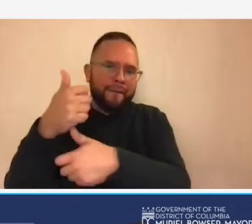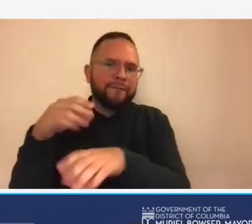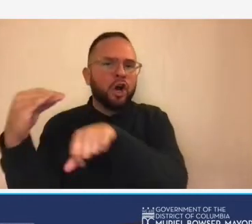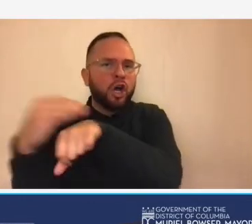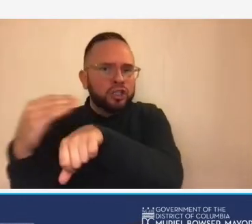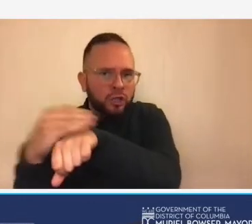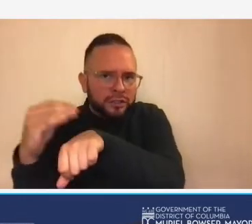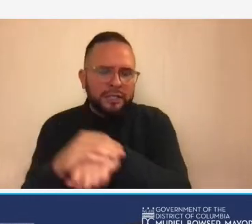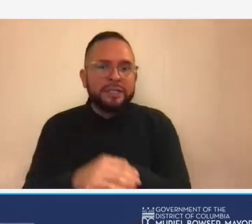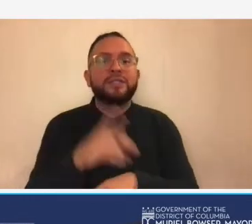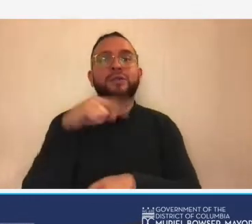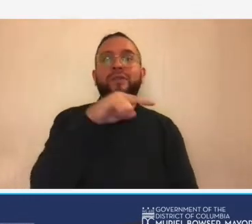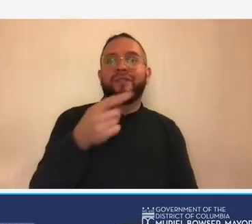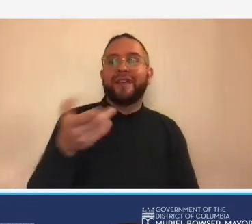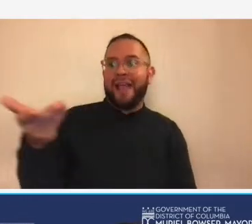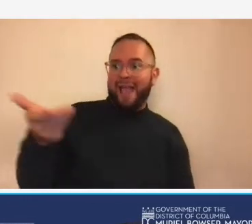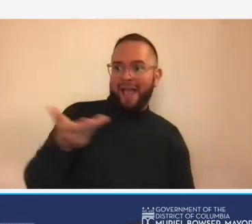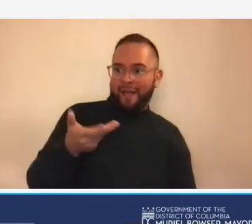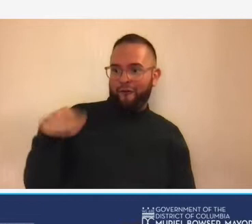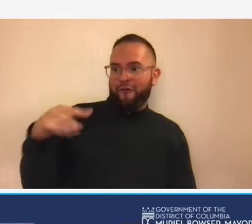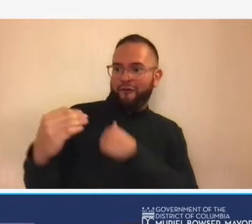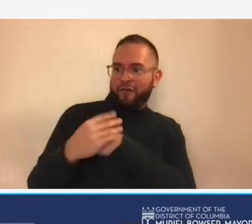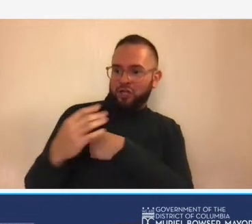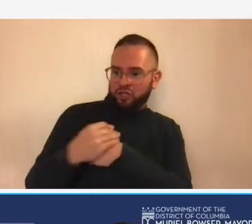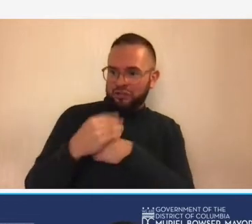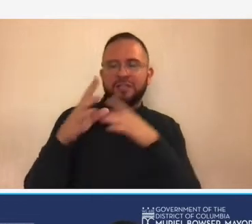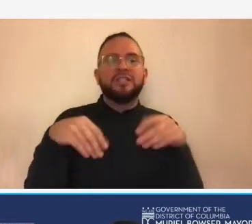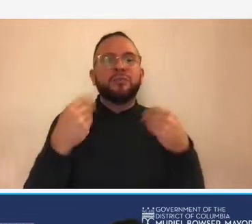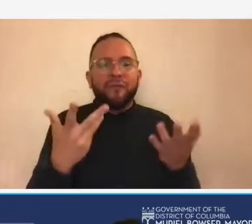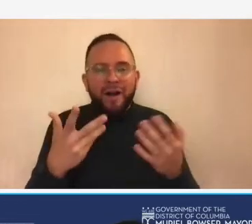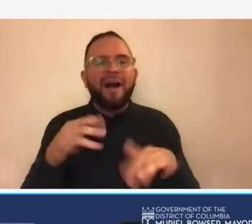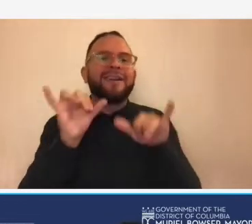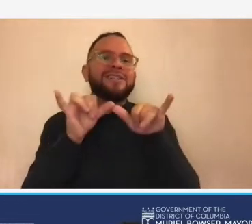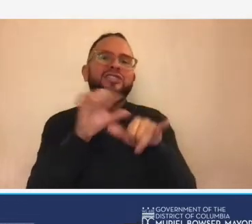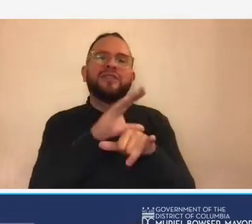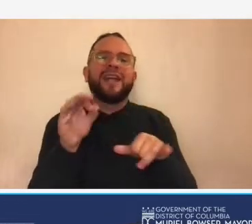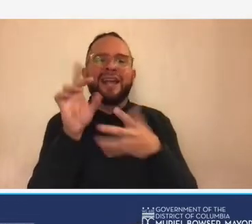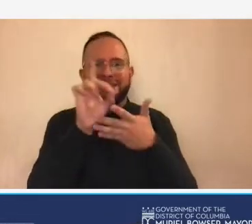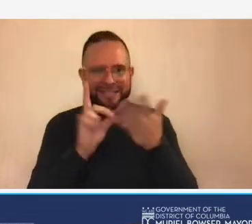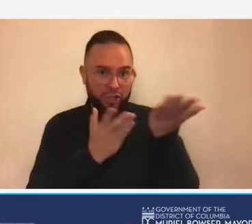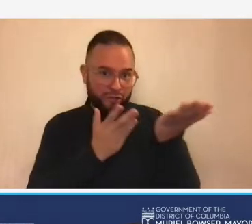prime consultants to provide engineering and design related services and then in turn private